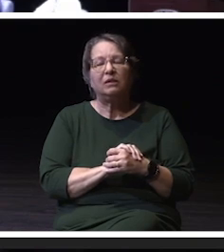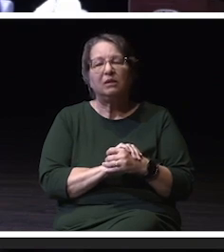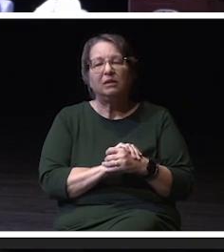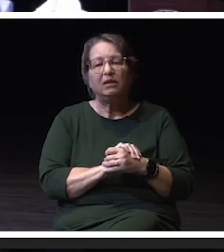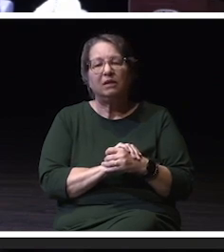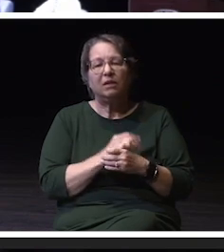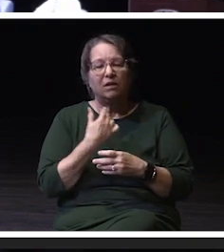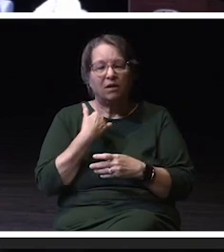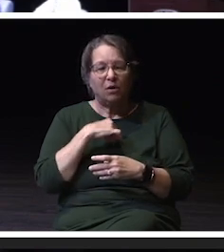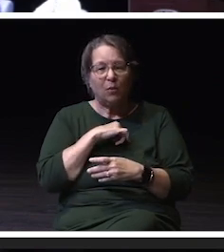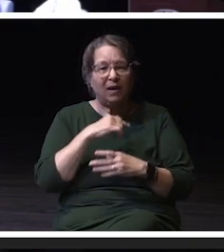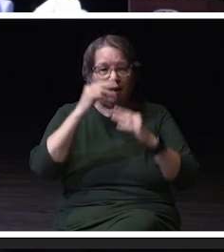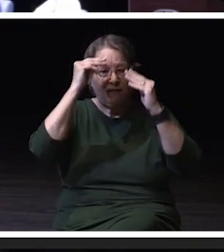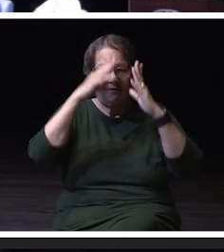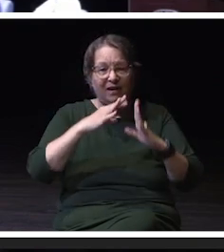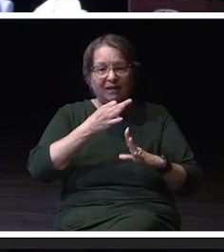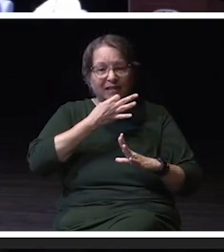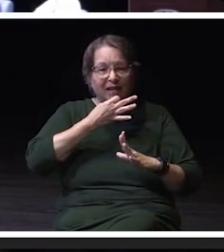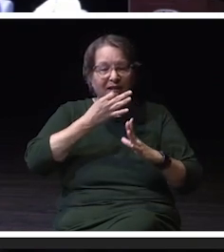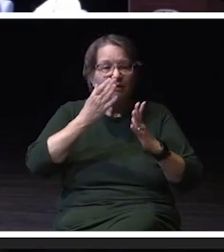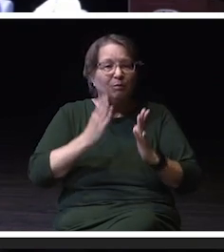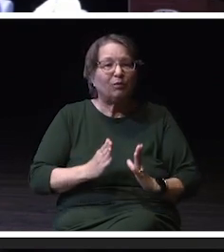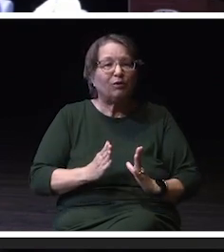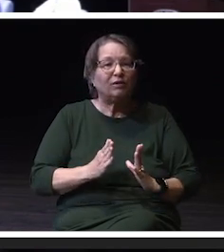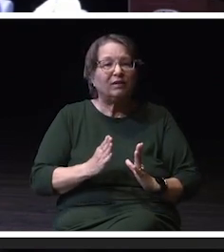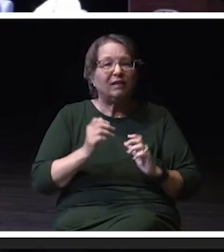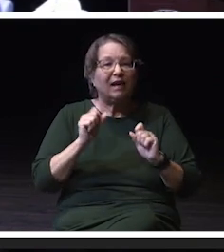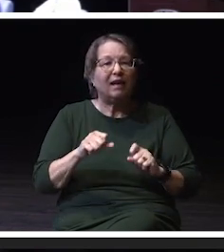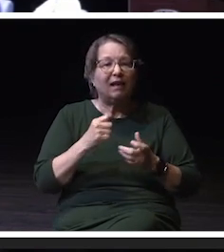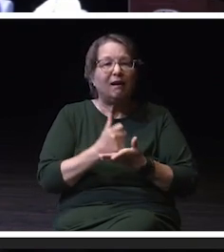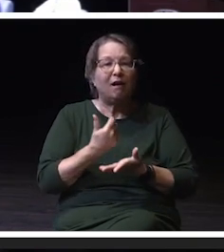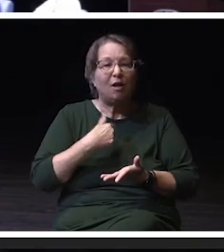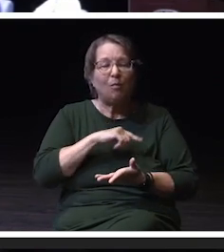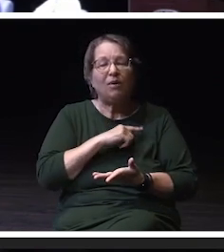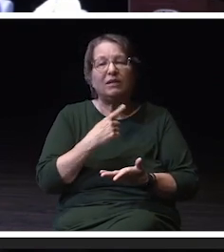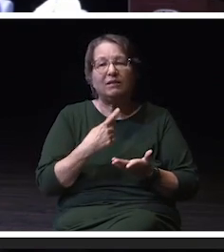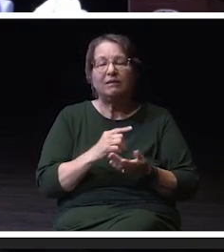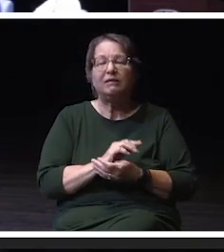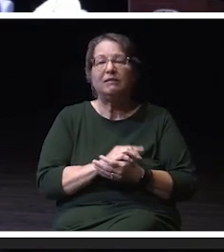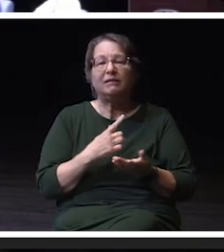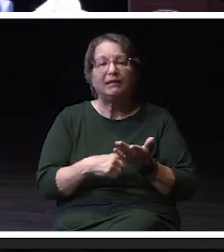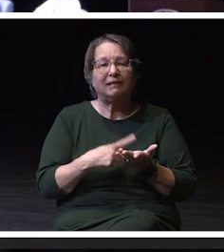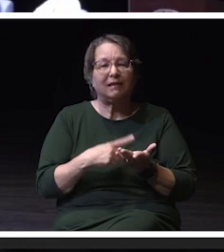experts in this space to help guide our, our conversations. So for me, this is an opportunity